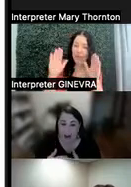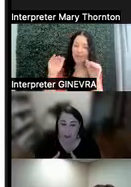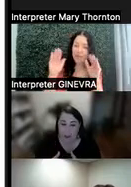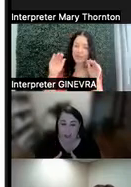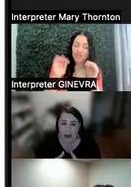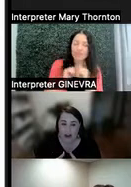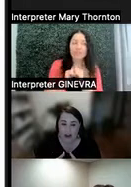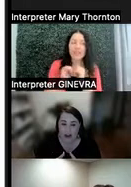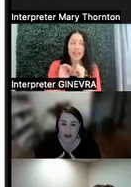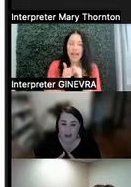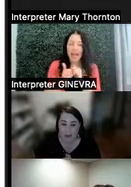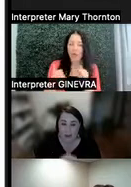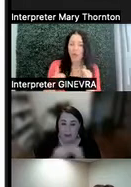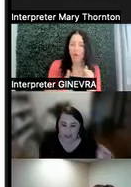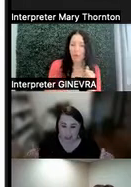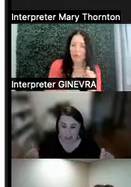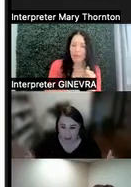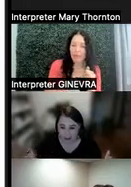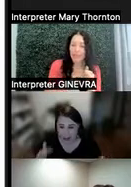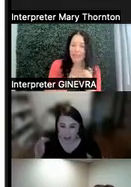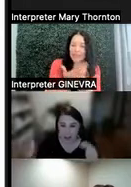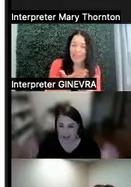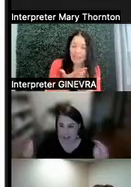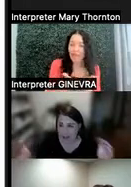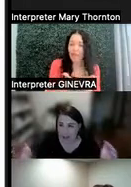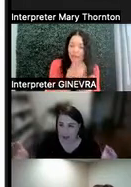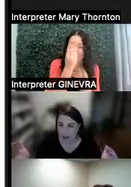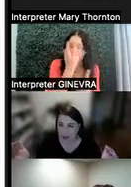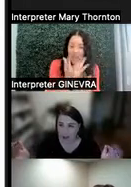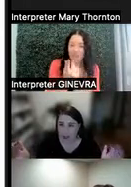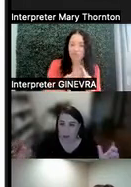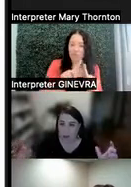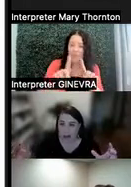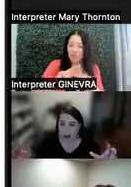we are delivering information to different types of learners,